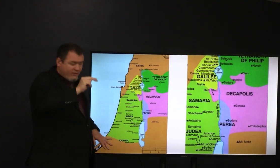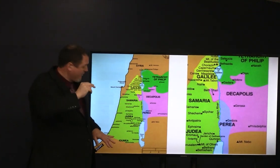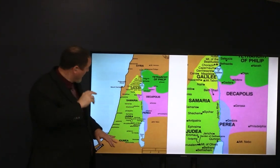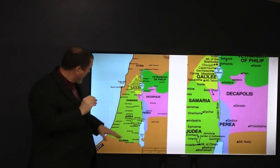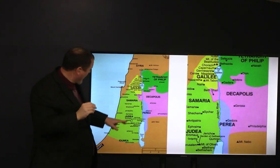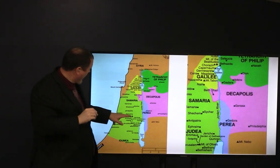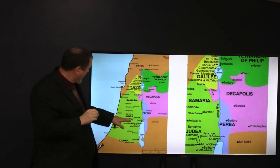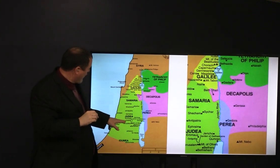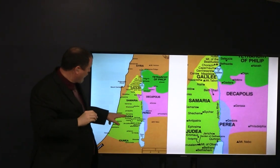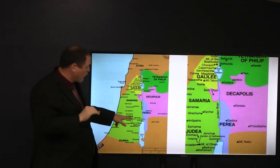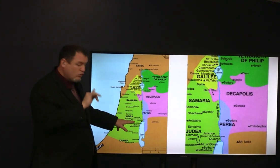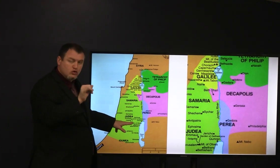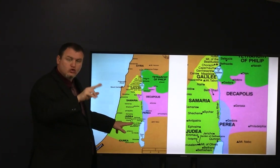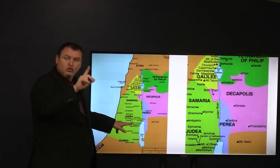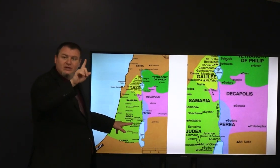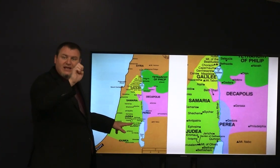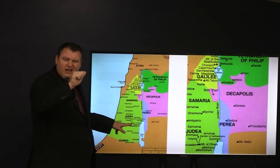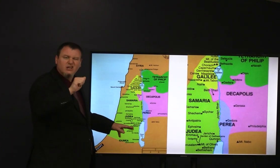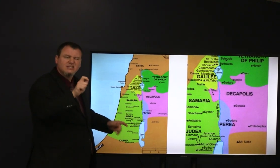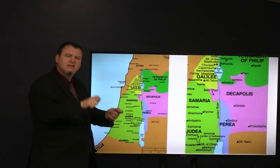or Galilee the northern part of Israel